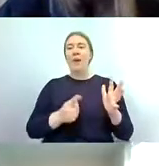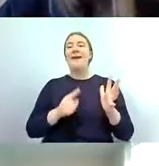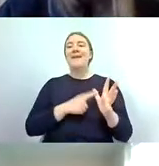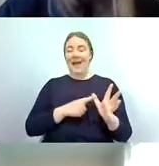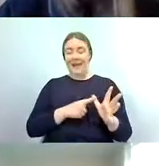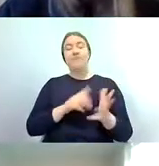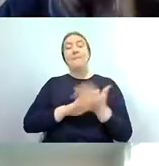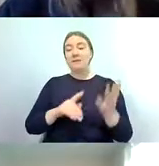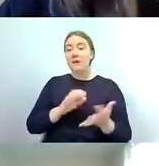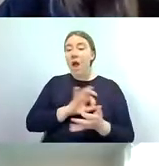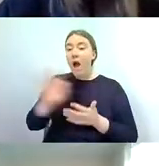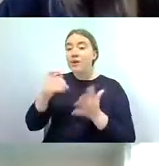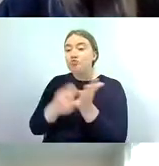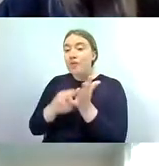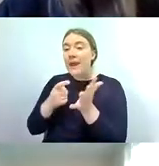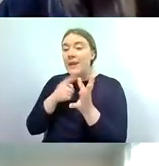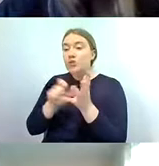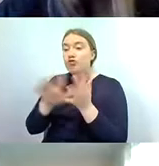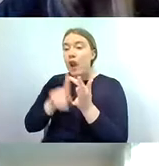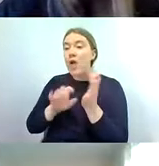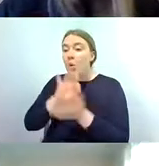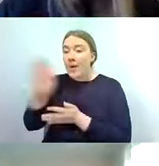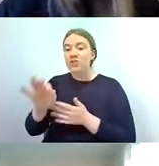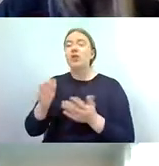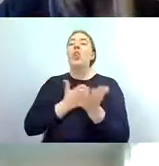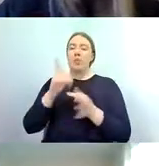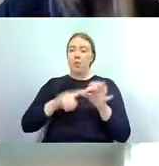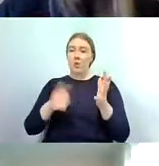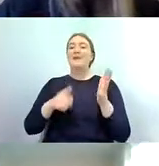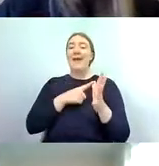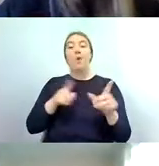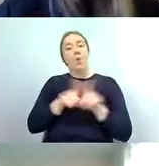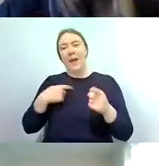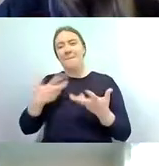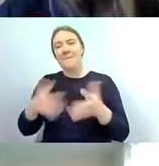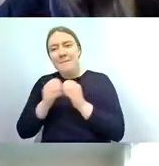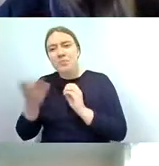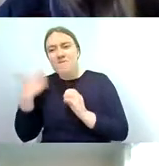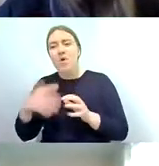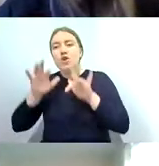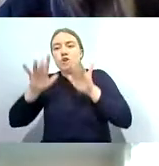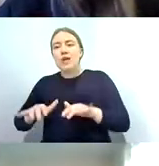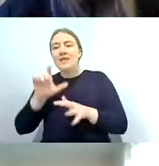directed to there as i mentioned we also have the chat function so feel free to to type in there